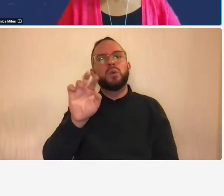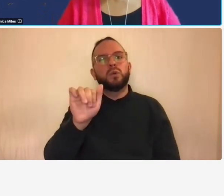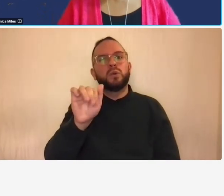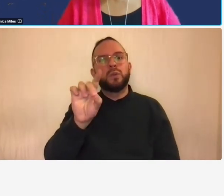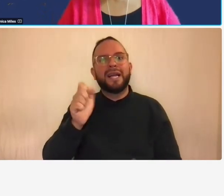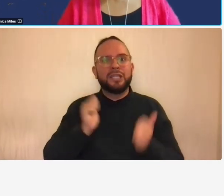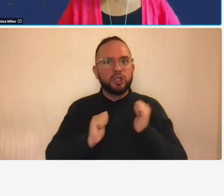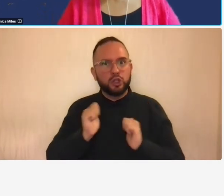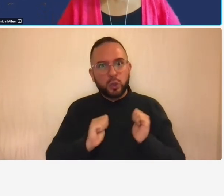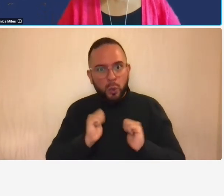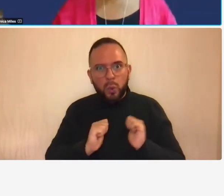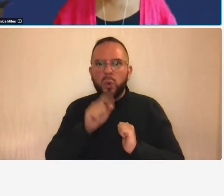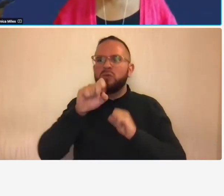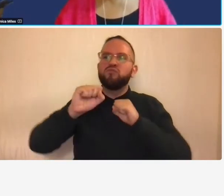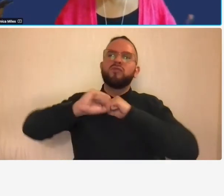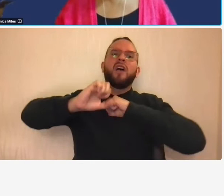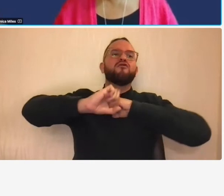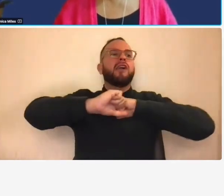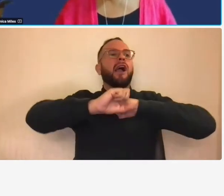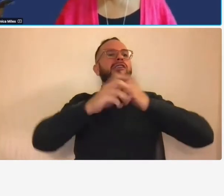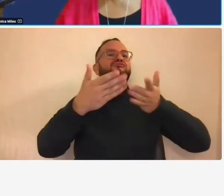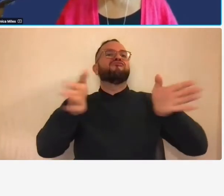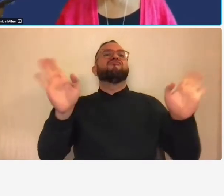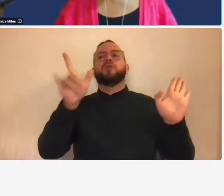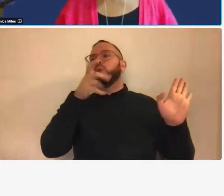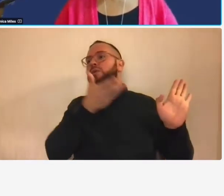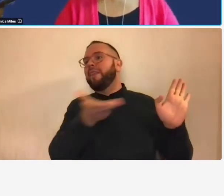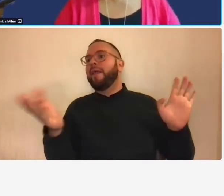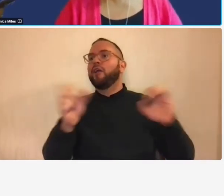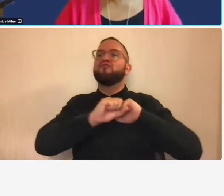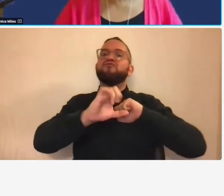advertising to the general public whoever's you know whoever's there in attendance that's